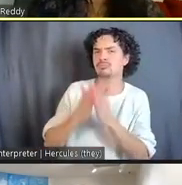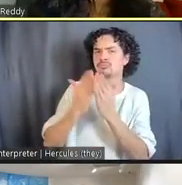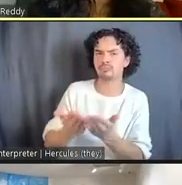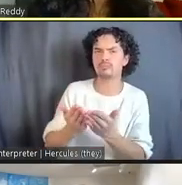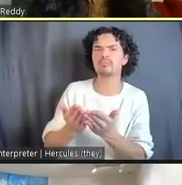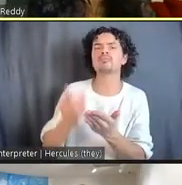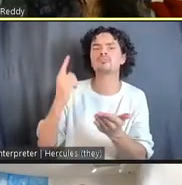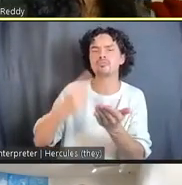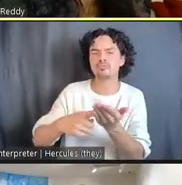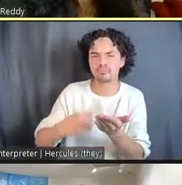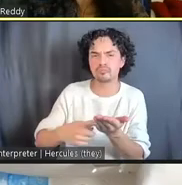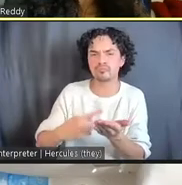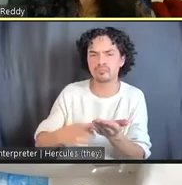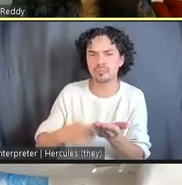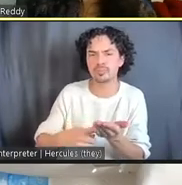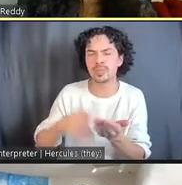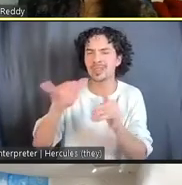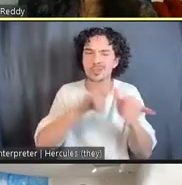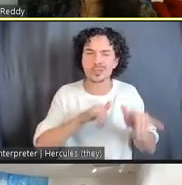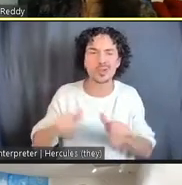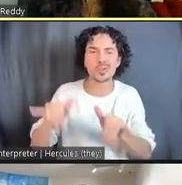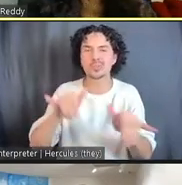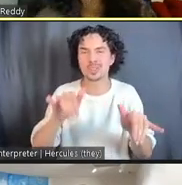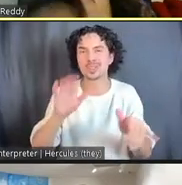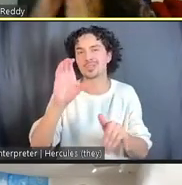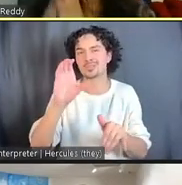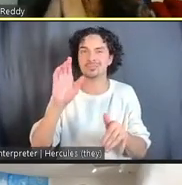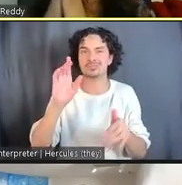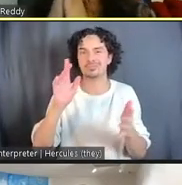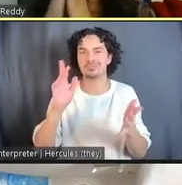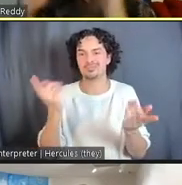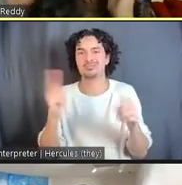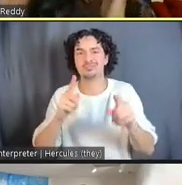conditions under which art is made in prison, and you kind of have this